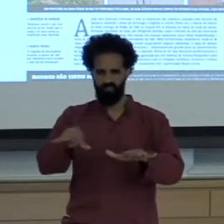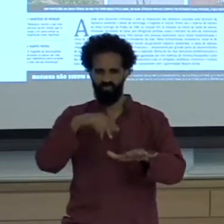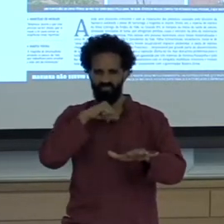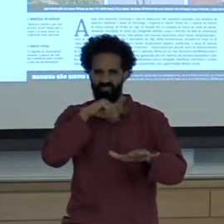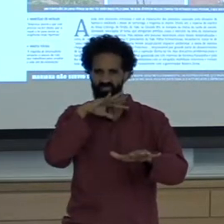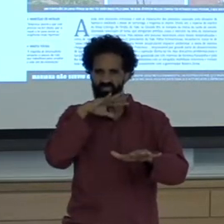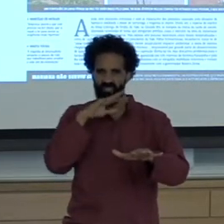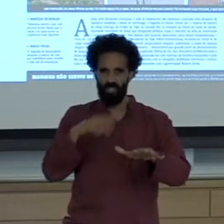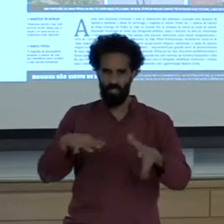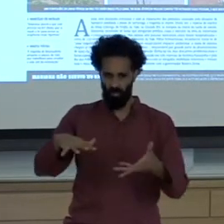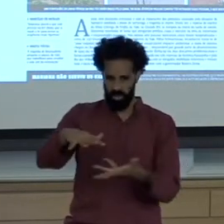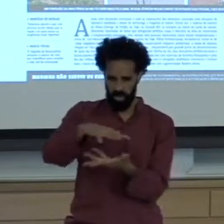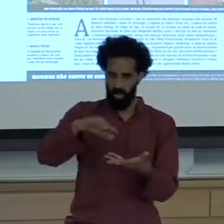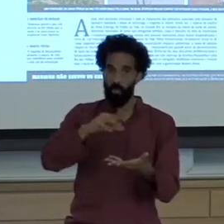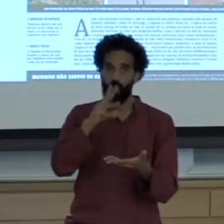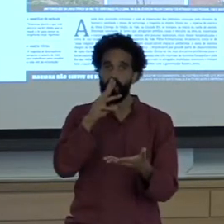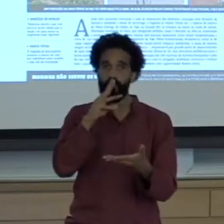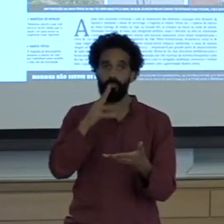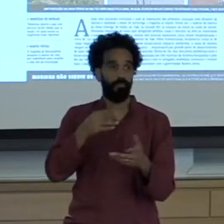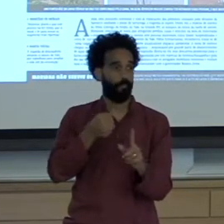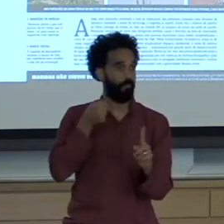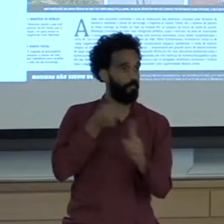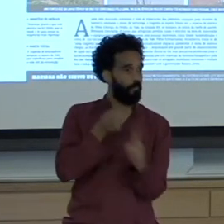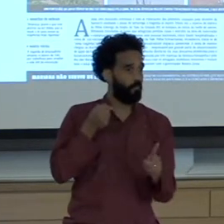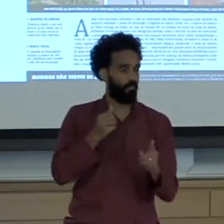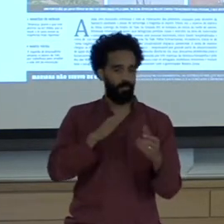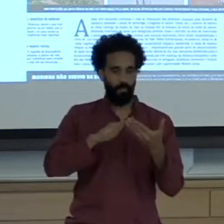Impacted urban riverine and indigenous communities